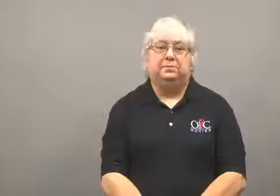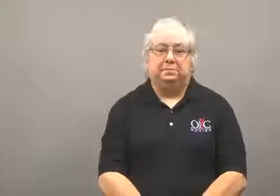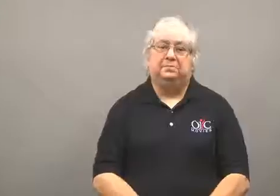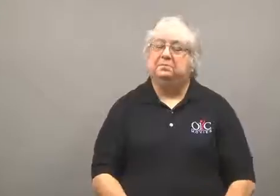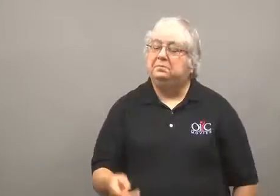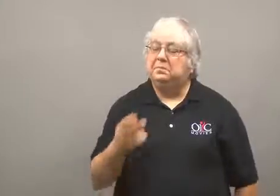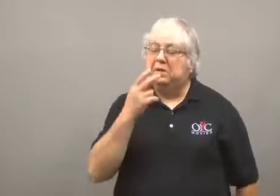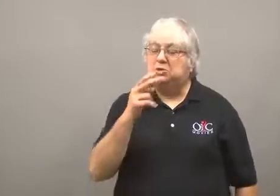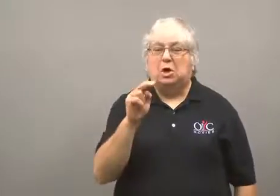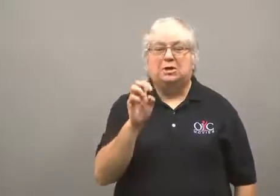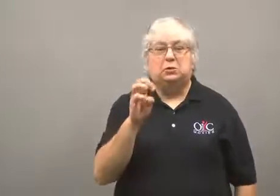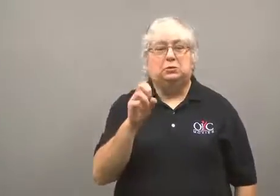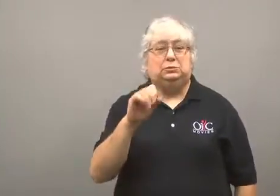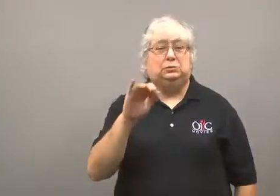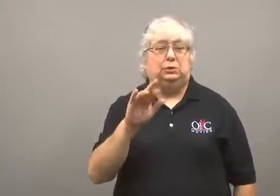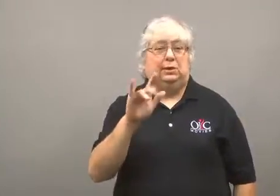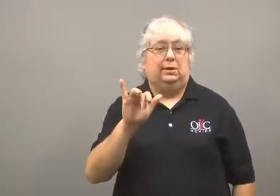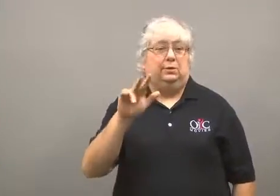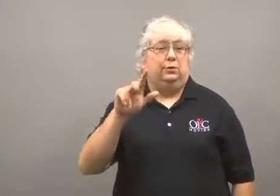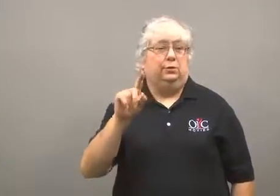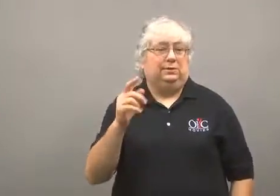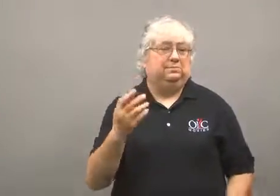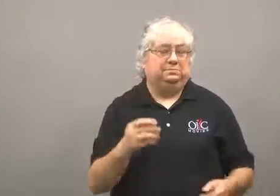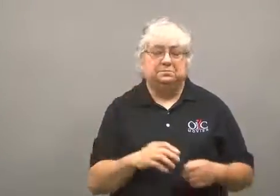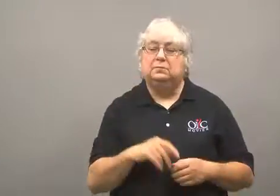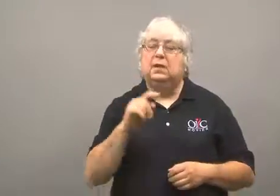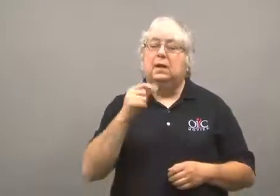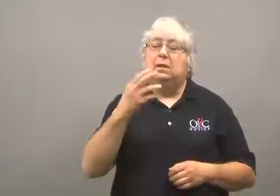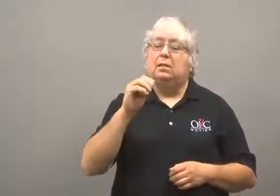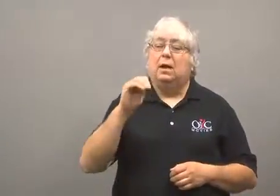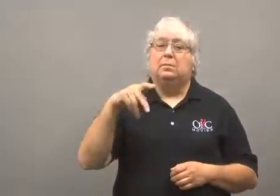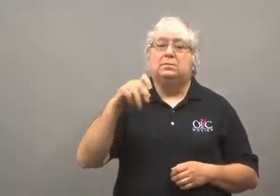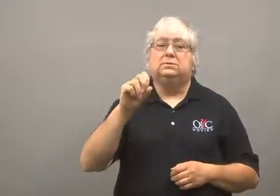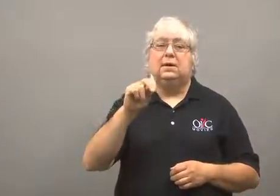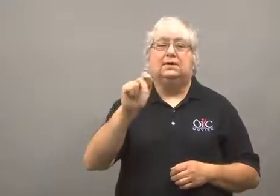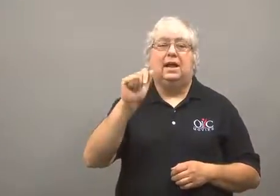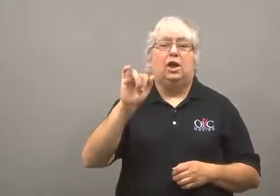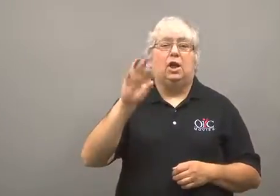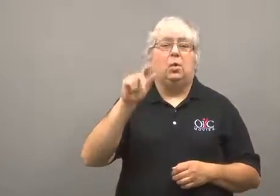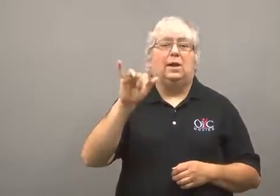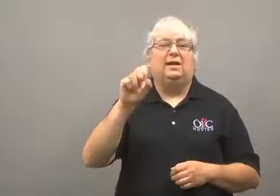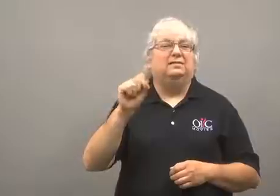This was in the news on July 31.